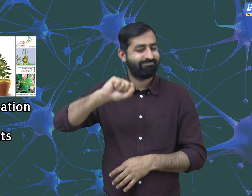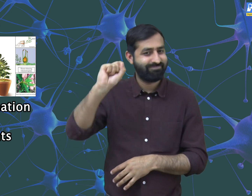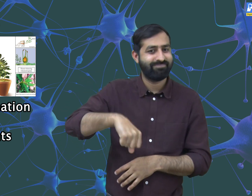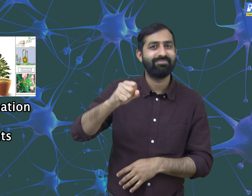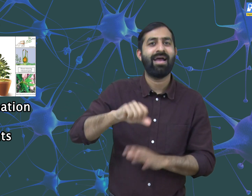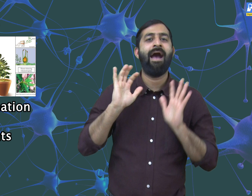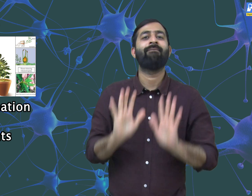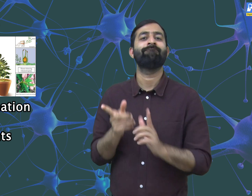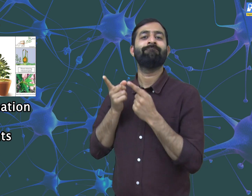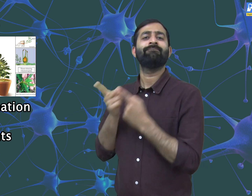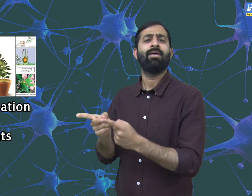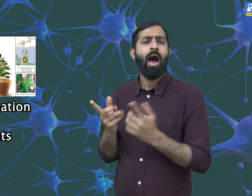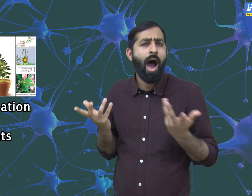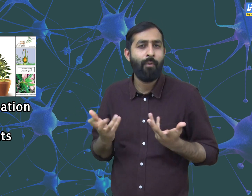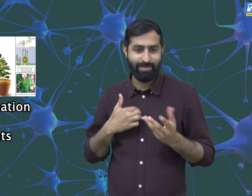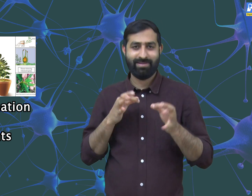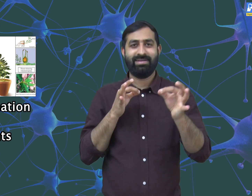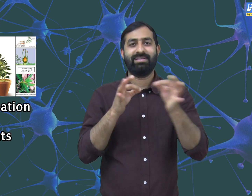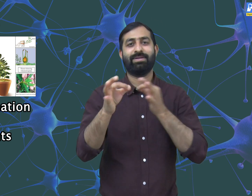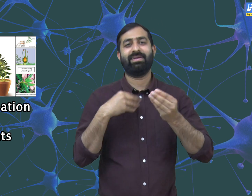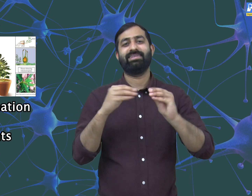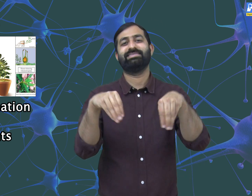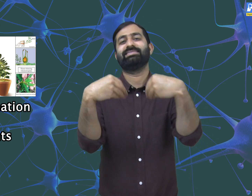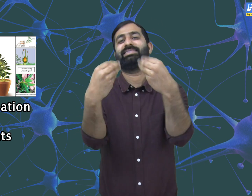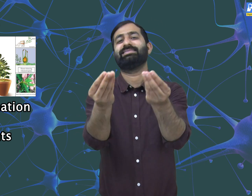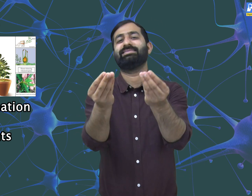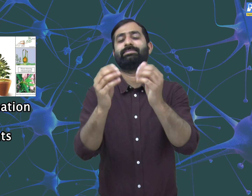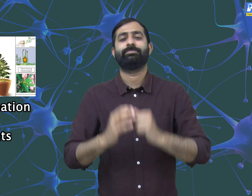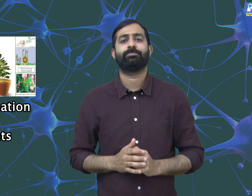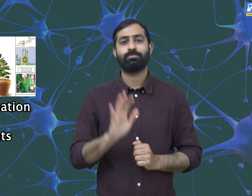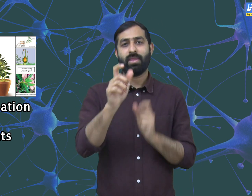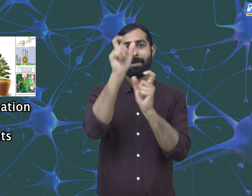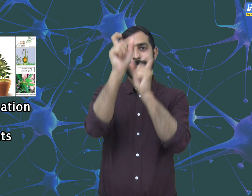Yes, control and coordination also takes place in plants. Let me tell you about this.